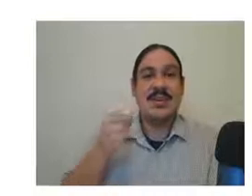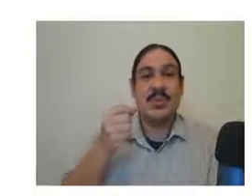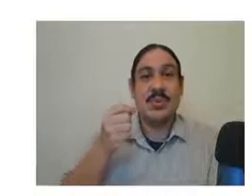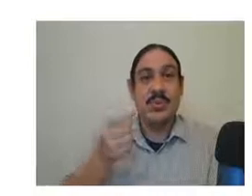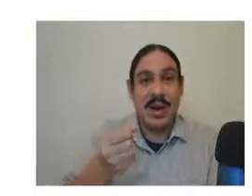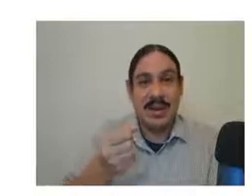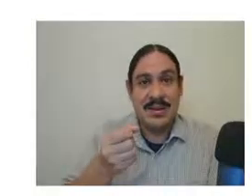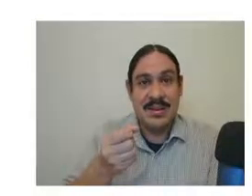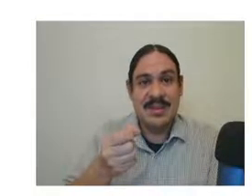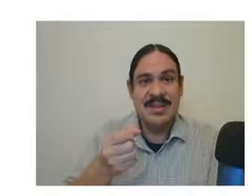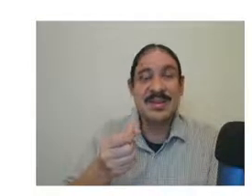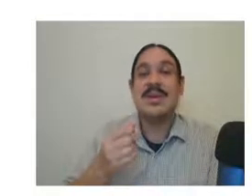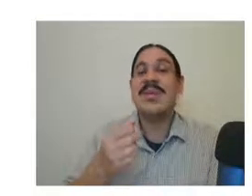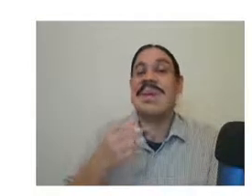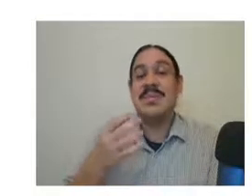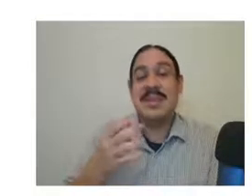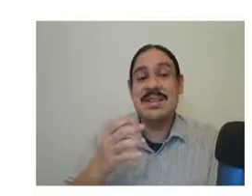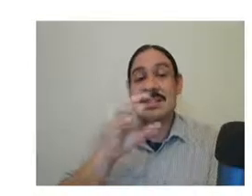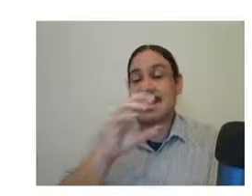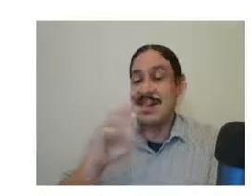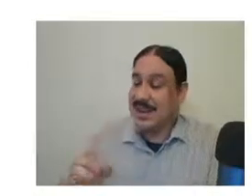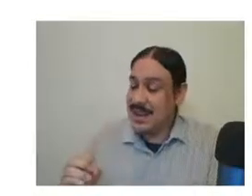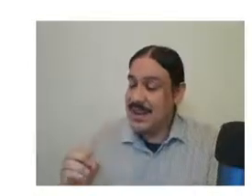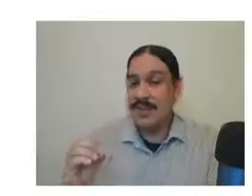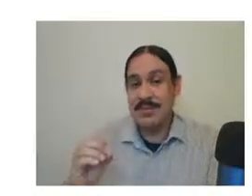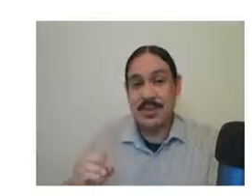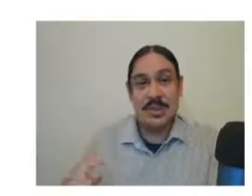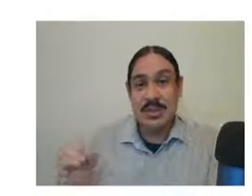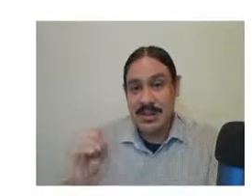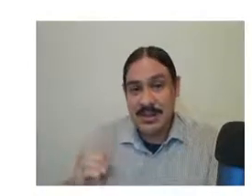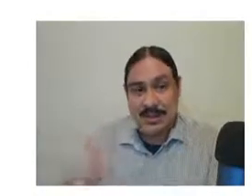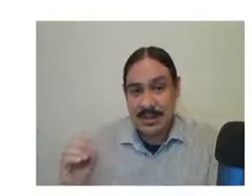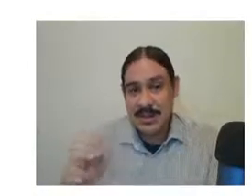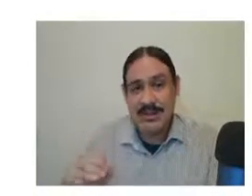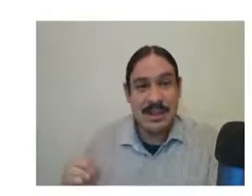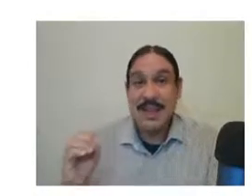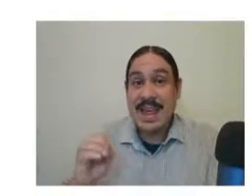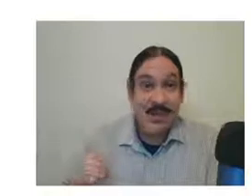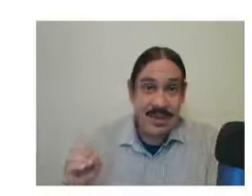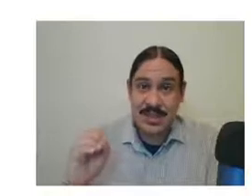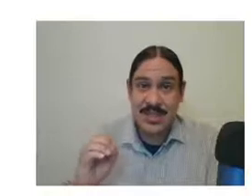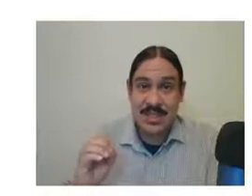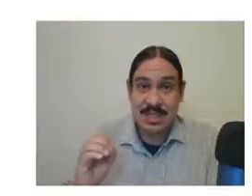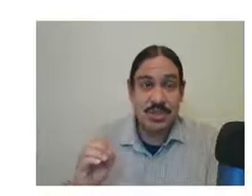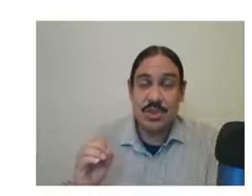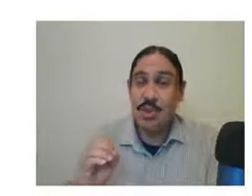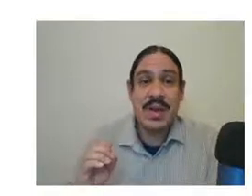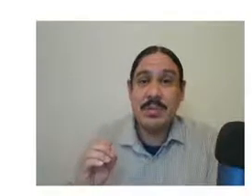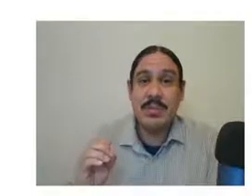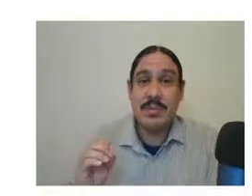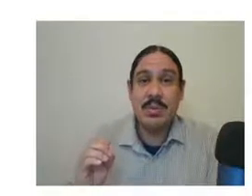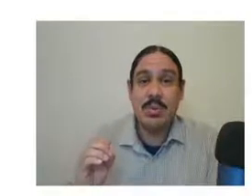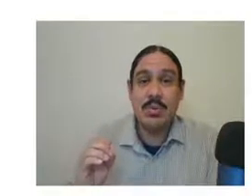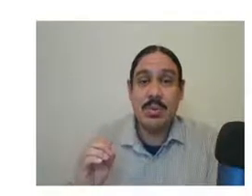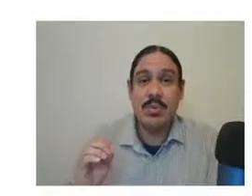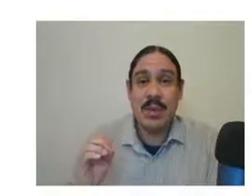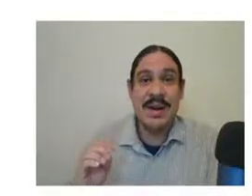word one and what that means is that you uh later in the conversation you don't